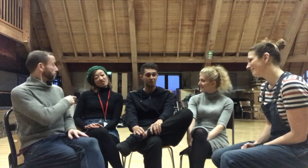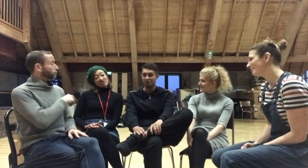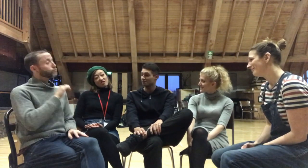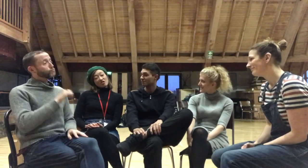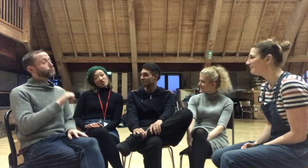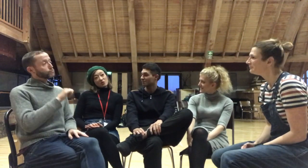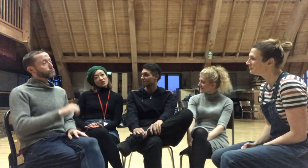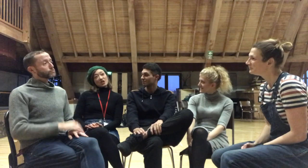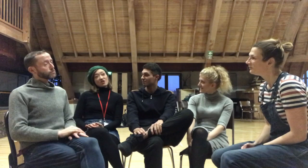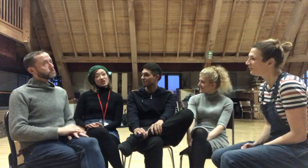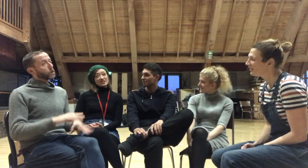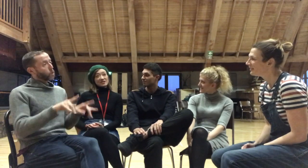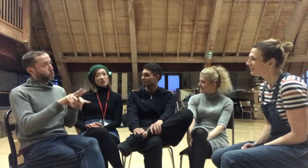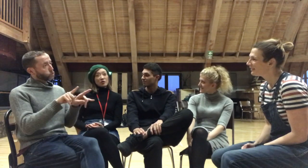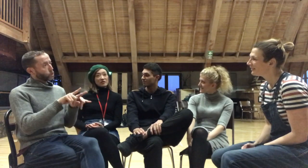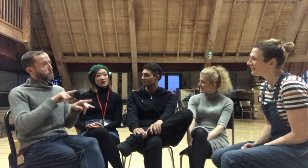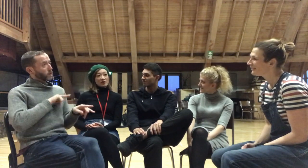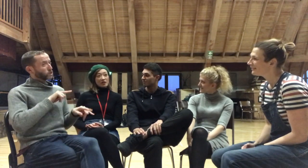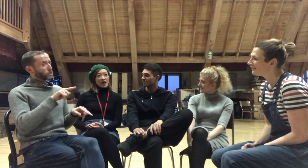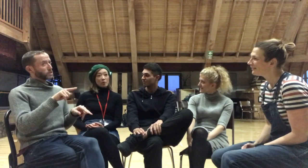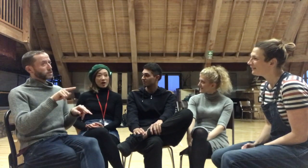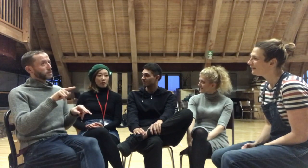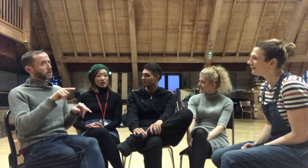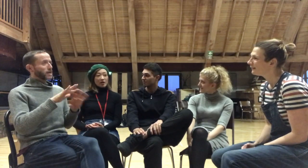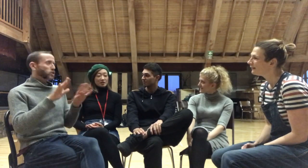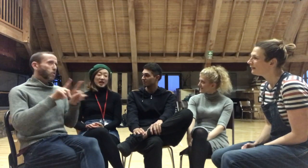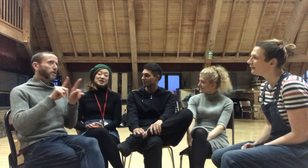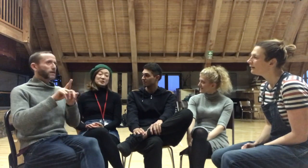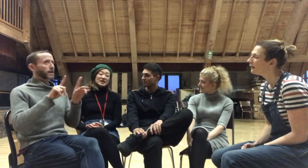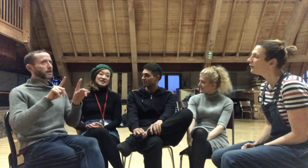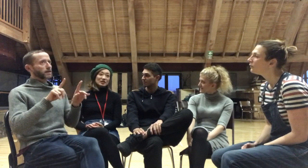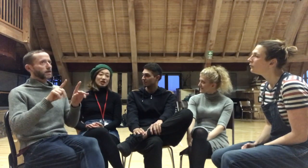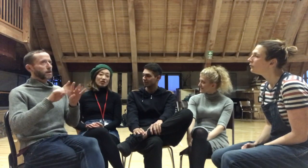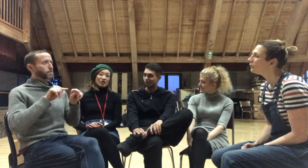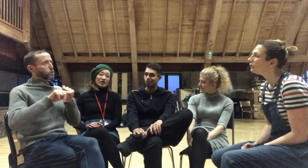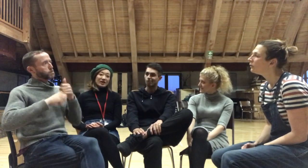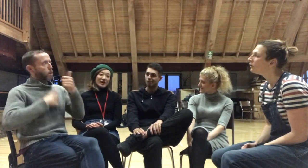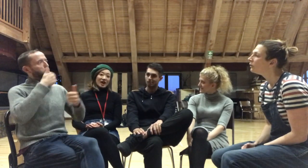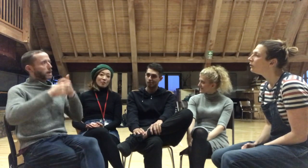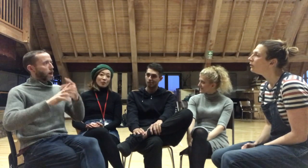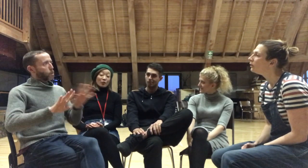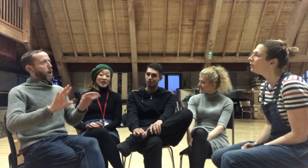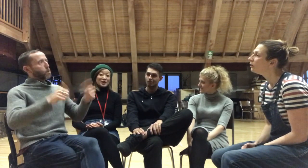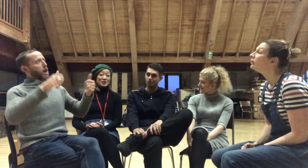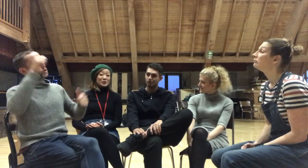Also because it's not one of the, well-known Shakespeare plays, so we can do